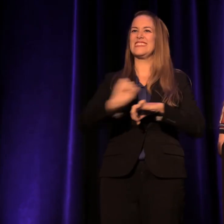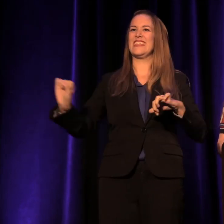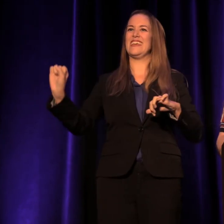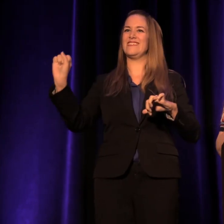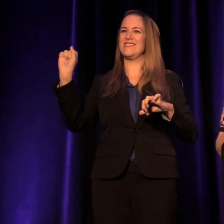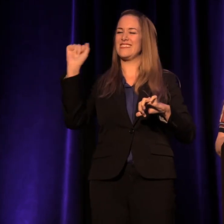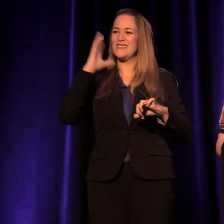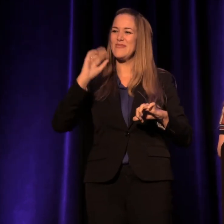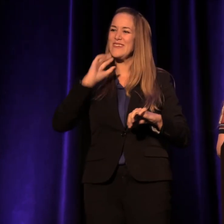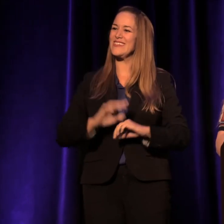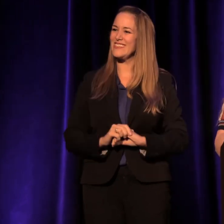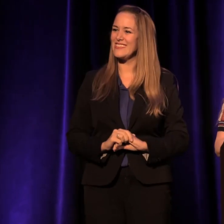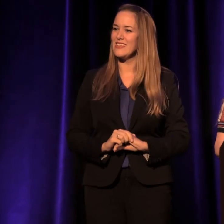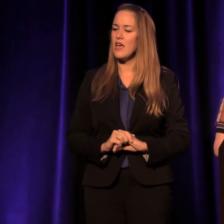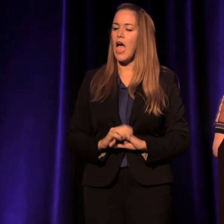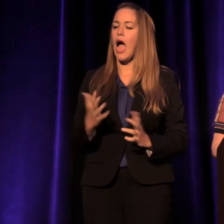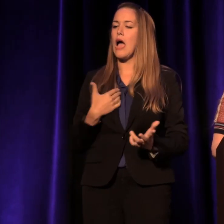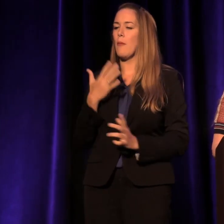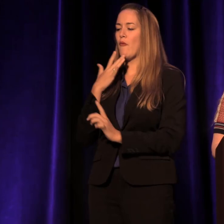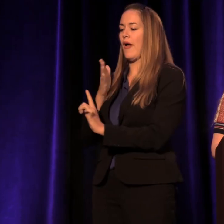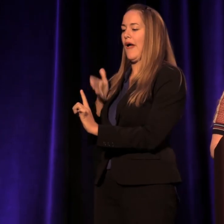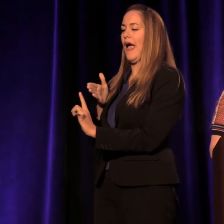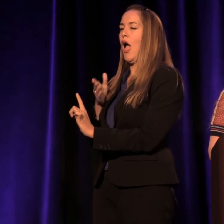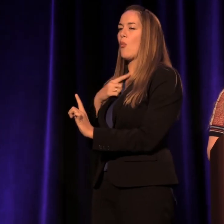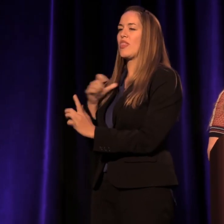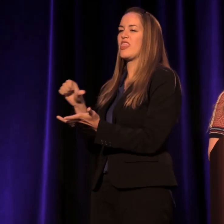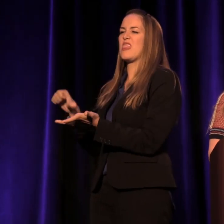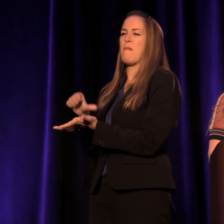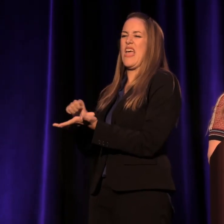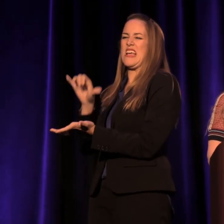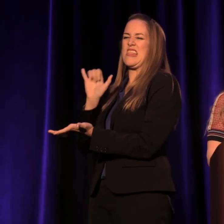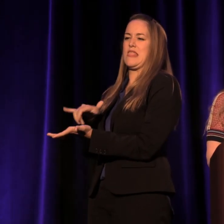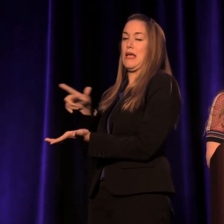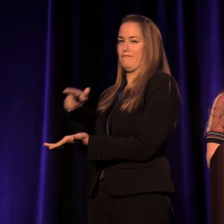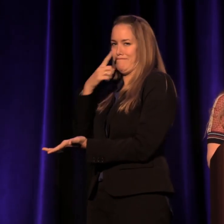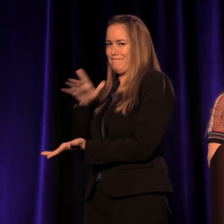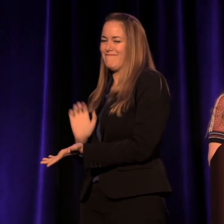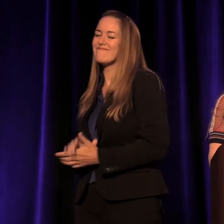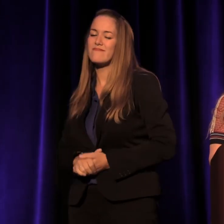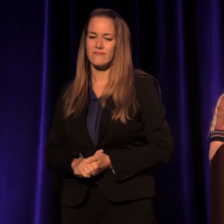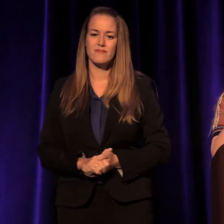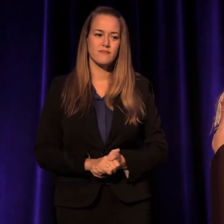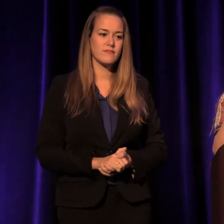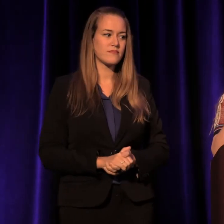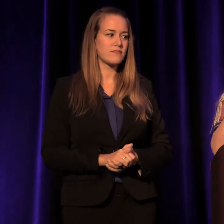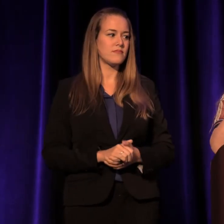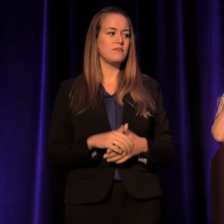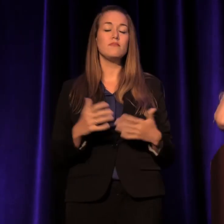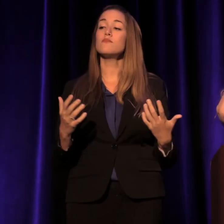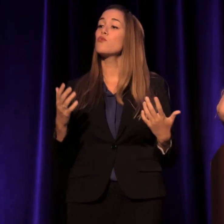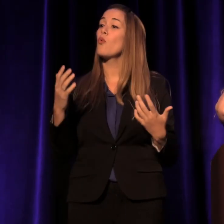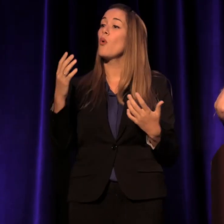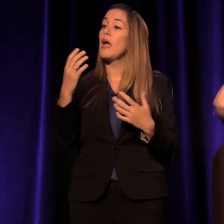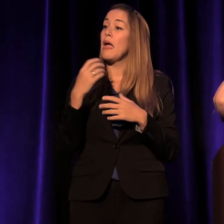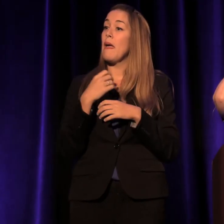and I'm going to stick with the page, if you don't mind. But speaking of "maker culture,"